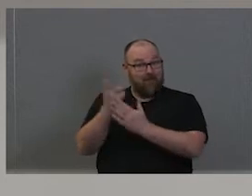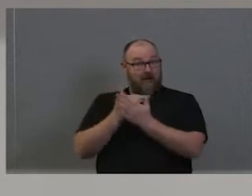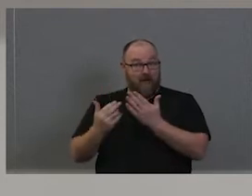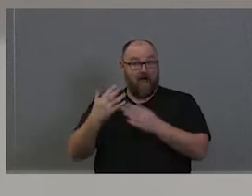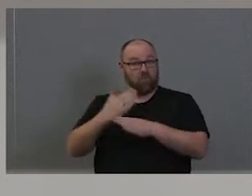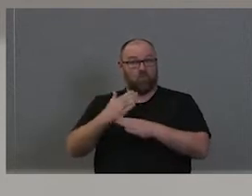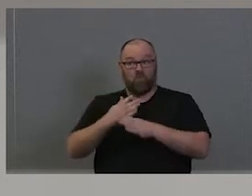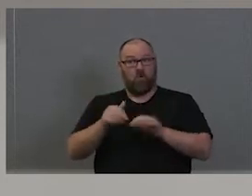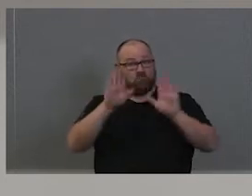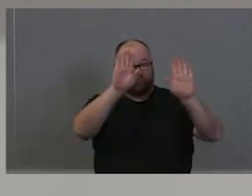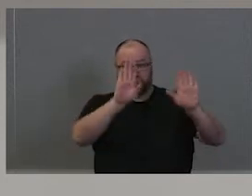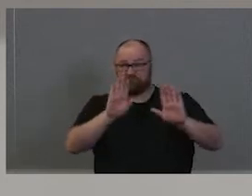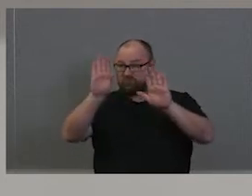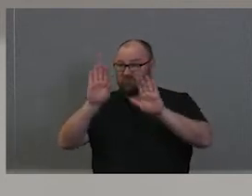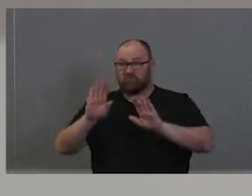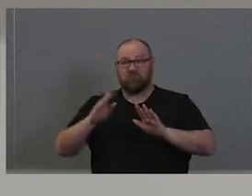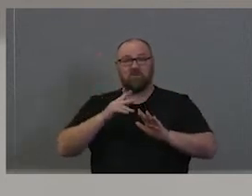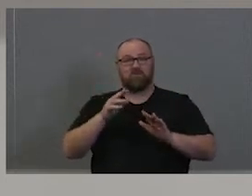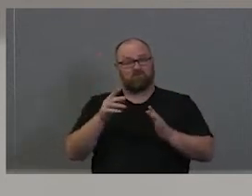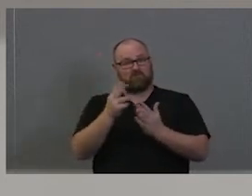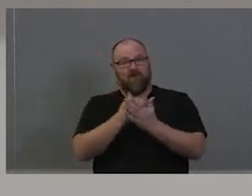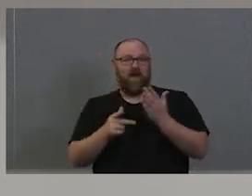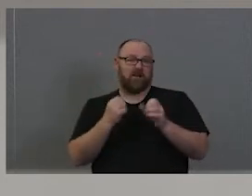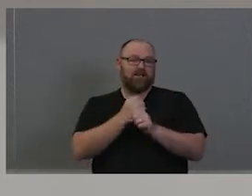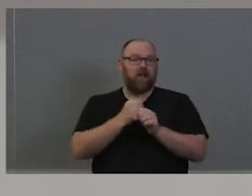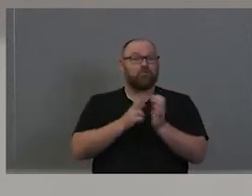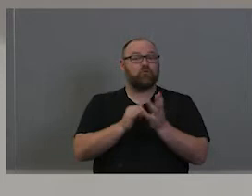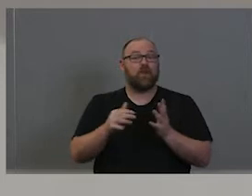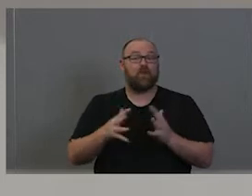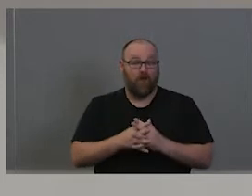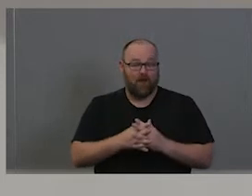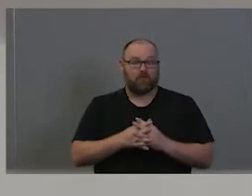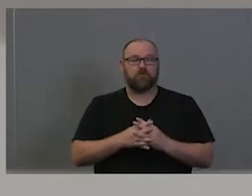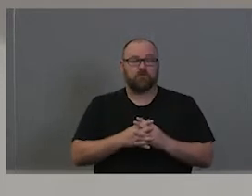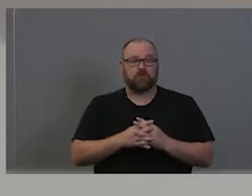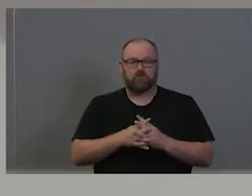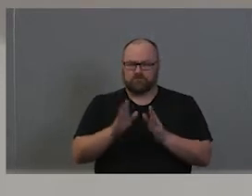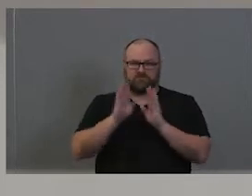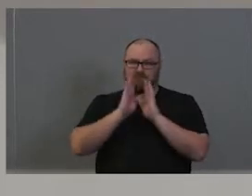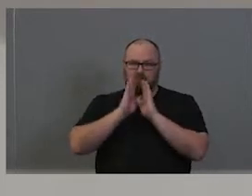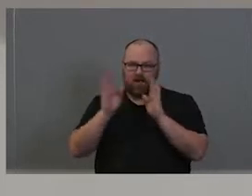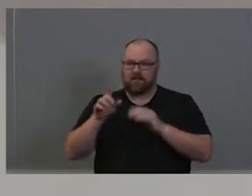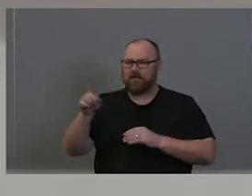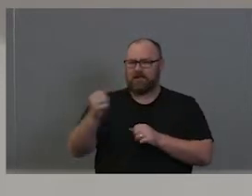of this land in the western view, created a story, a beautiful drawing of what